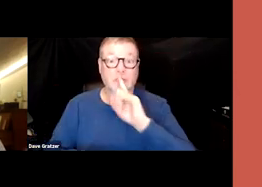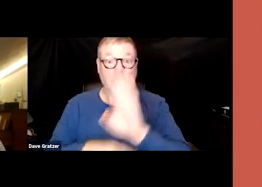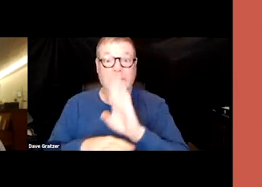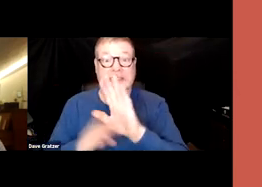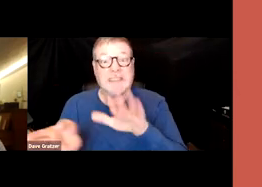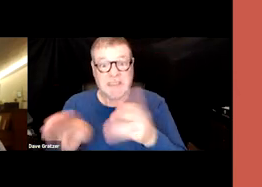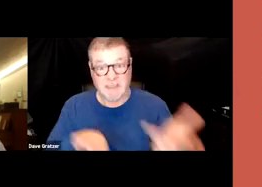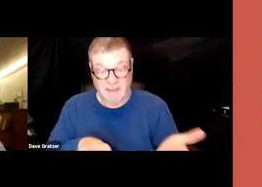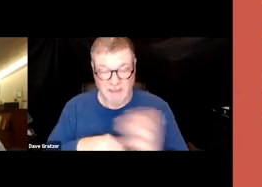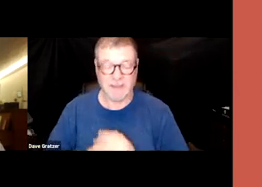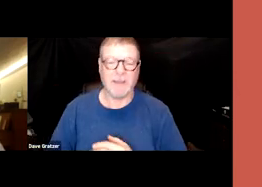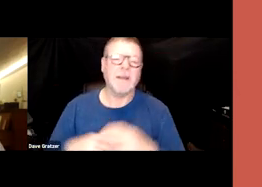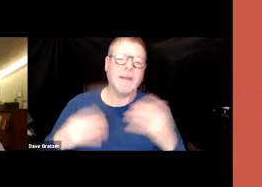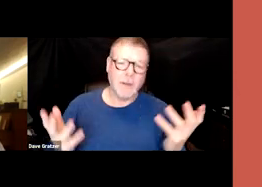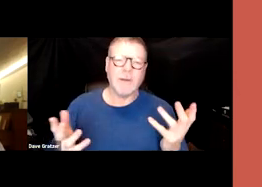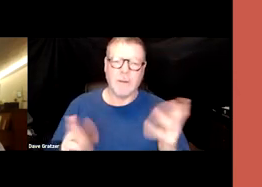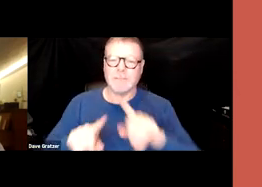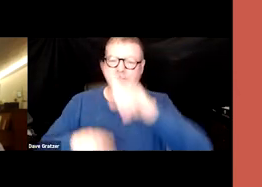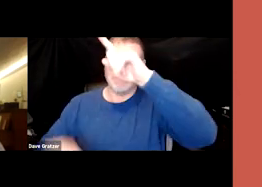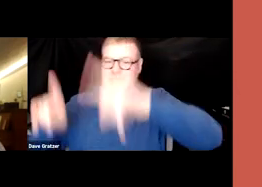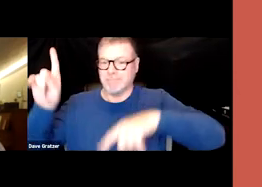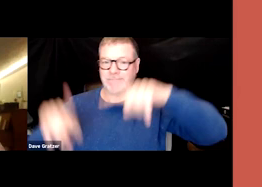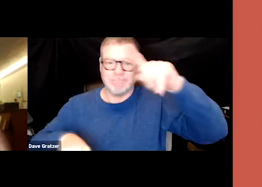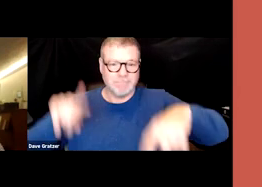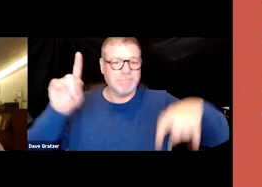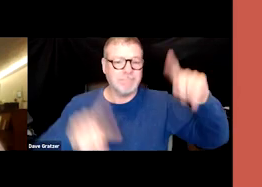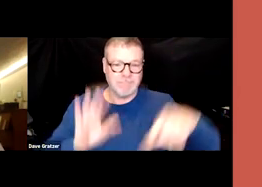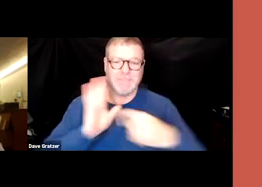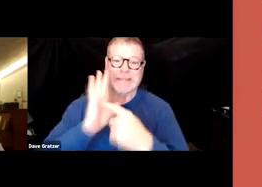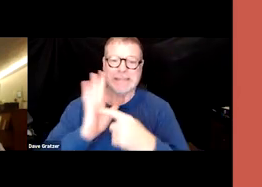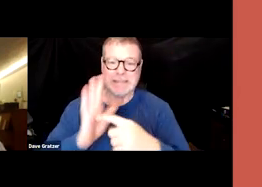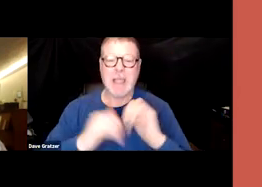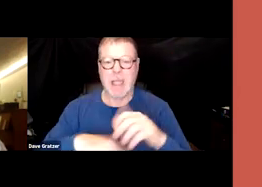So it has a wide spectrum of symptoms and how it can affect the individual.